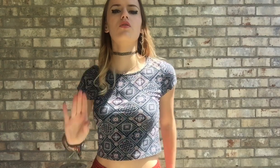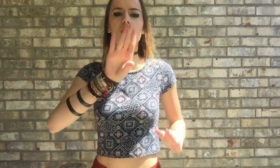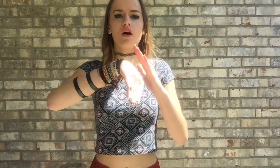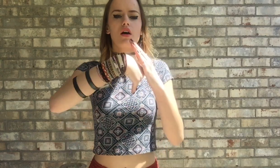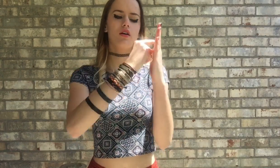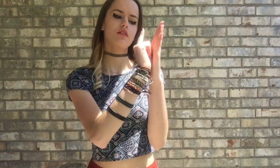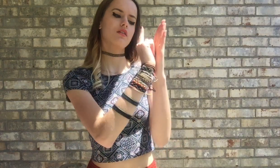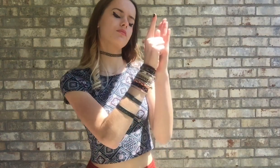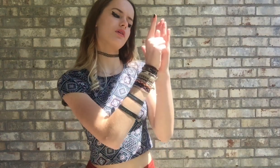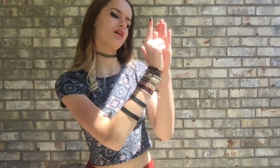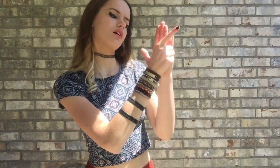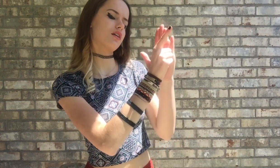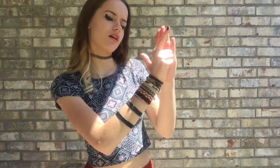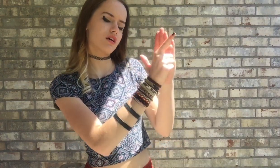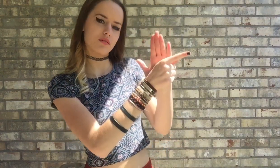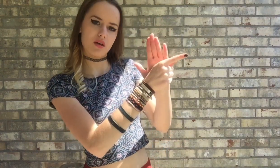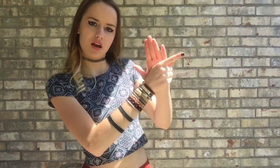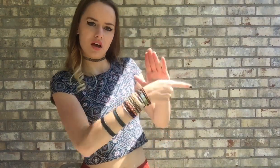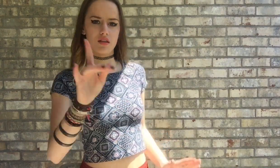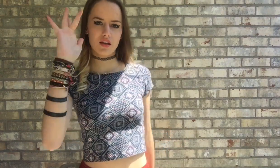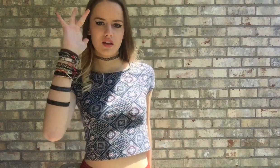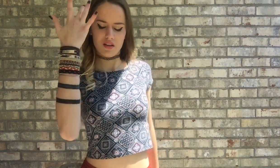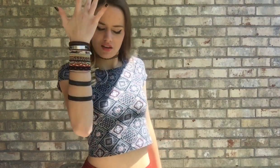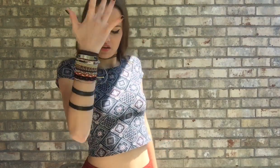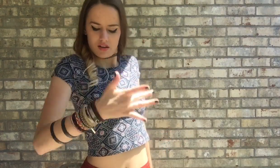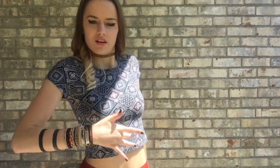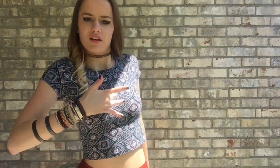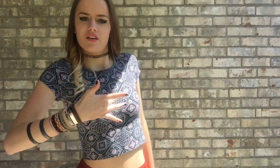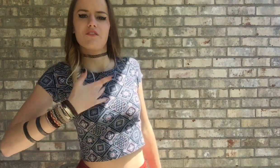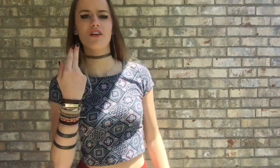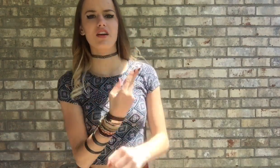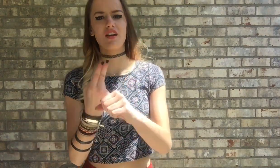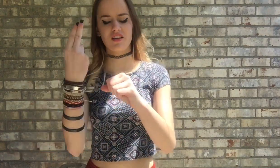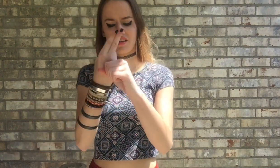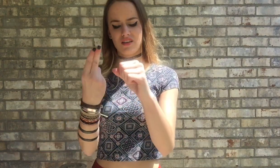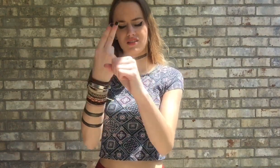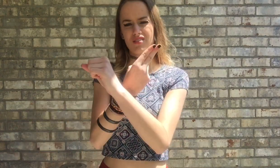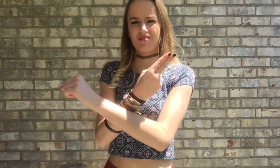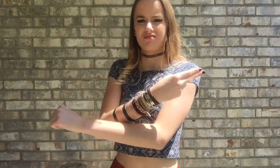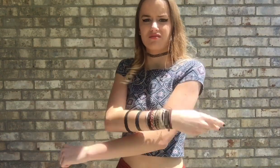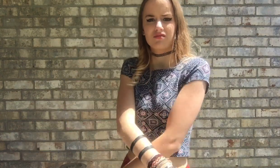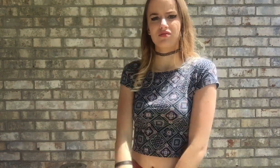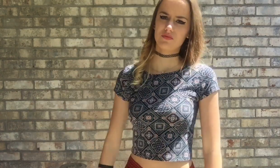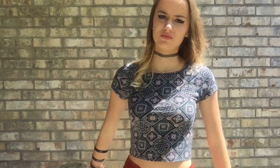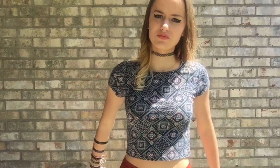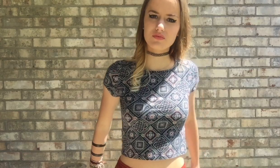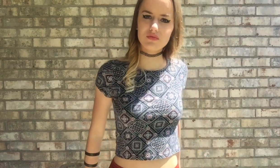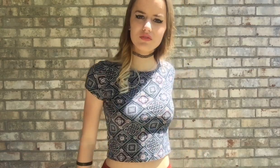Oh, all of these minutes passing, sick of feeling used